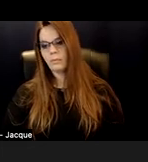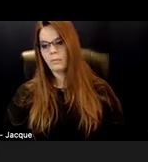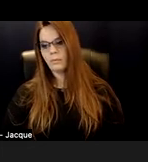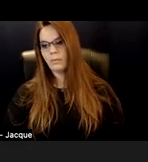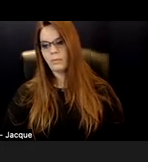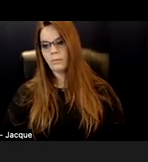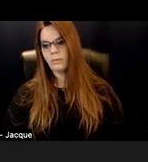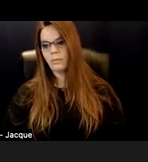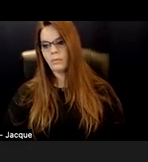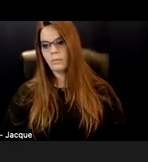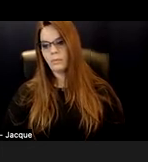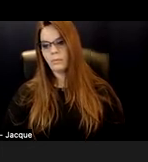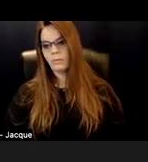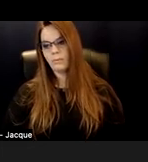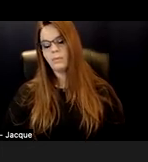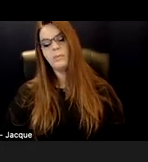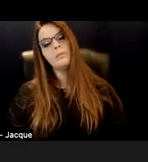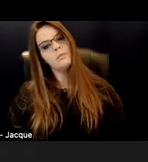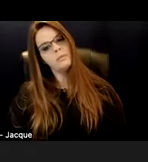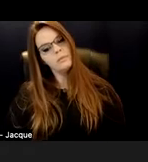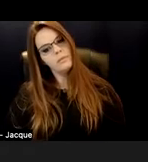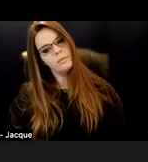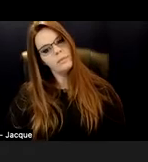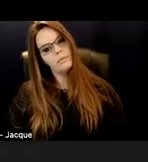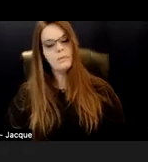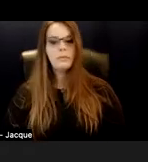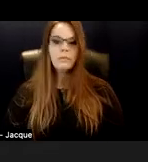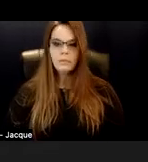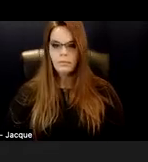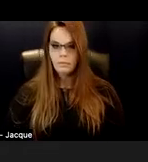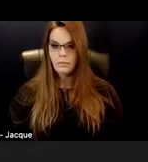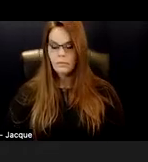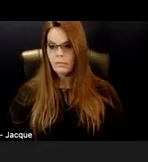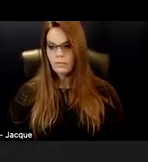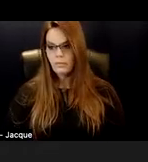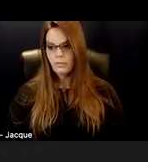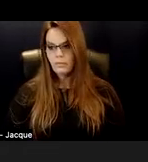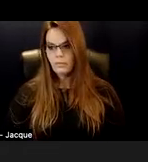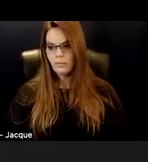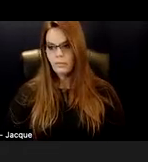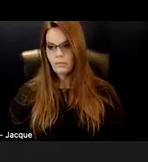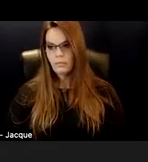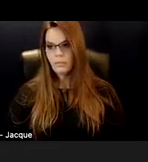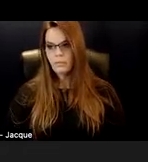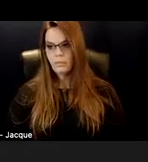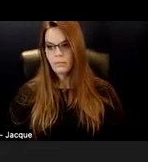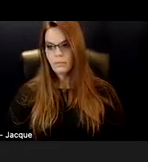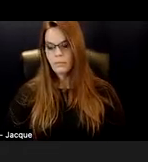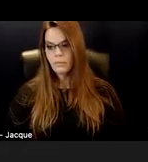And then disability is like what society creates as barriers because of the impairment. So like as you're saying, if we're